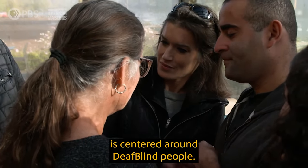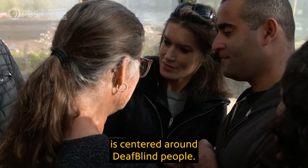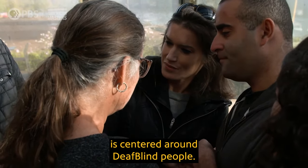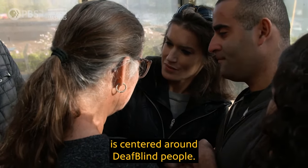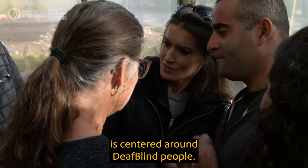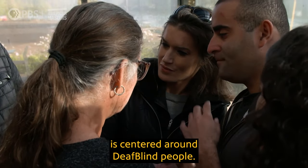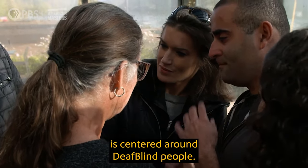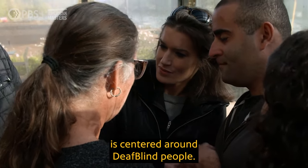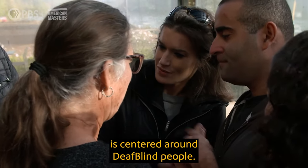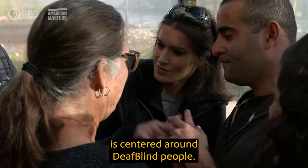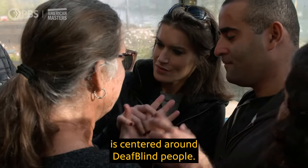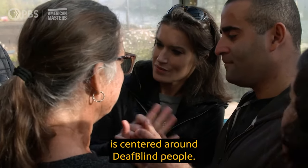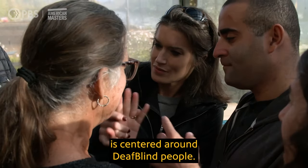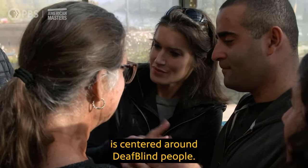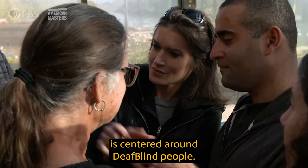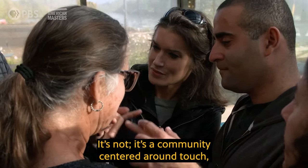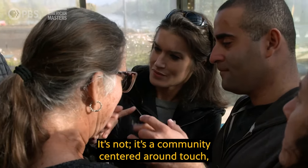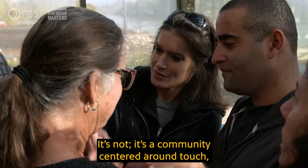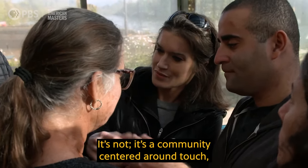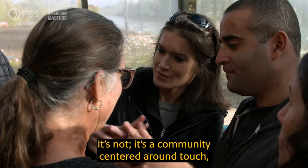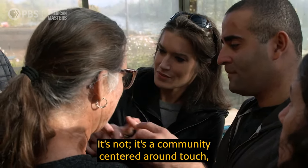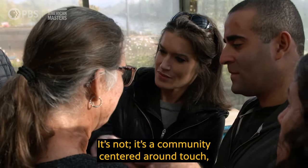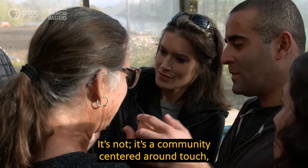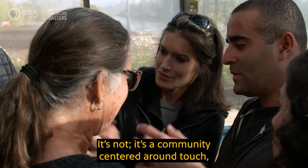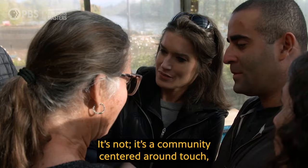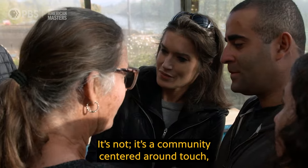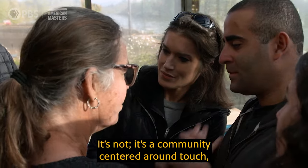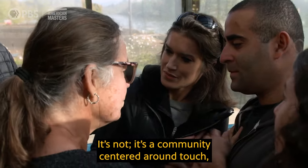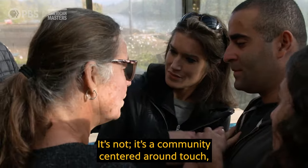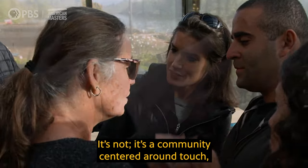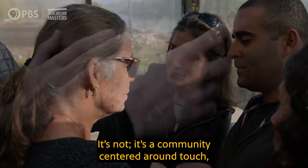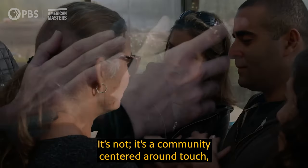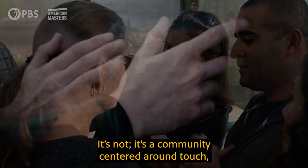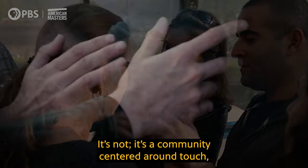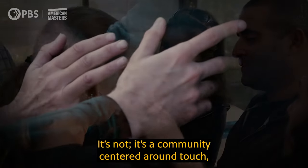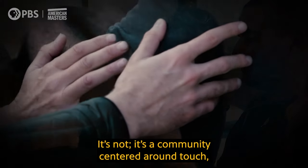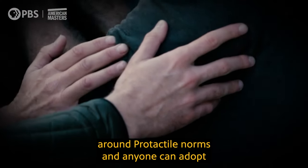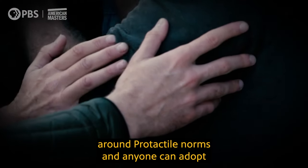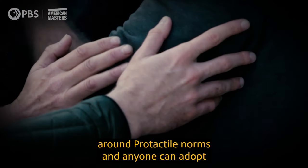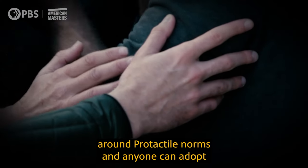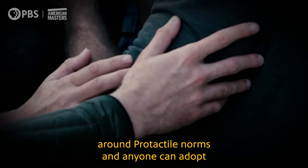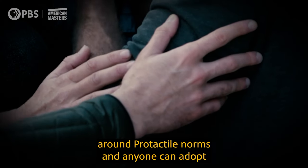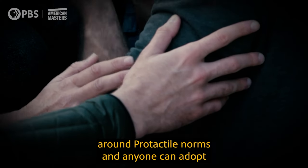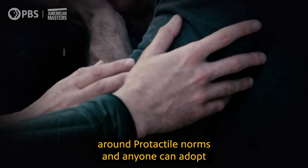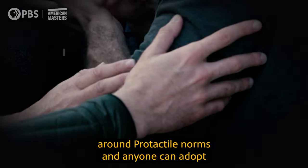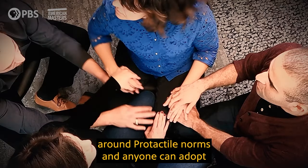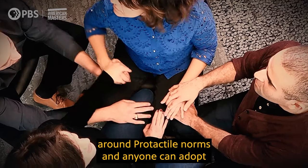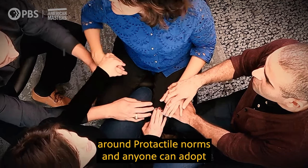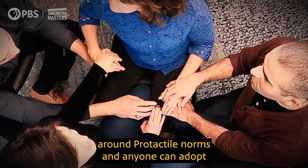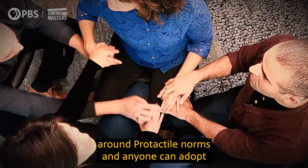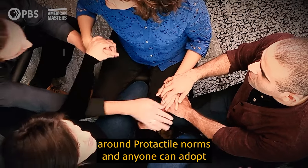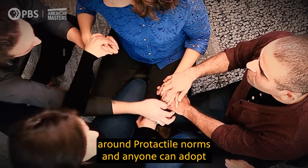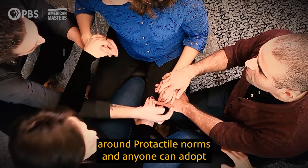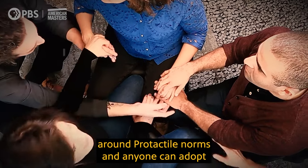is centered around DeafBlind people. It’s not; it’s a community centered around touch, around Protactile norms and anyone can adopt